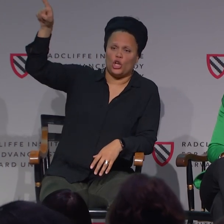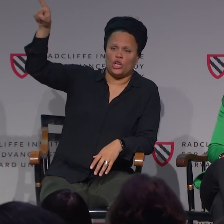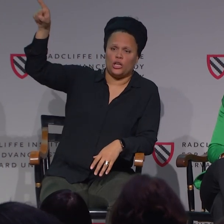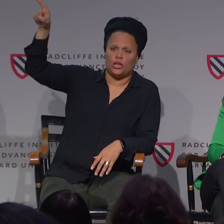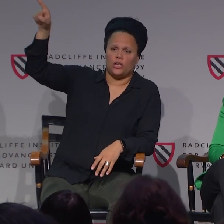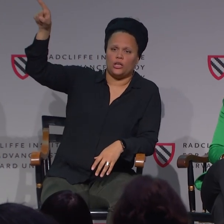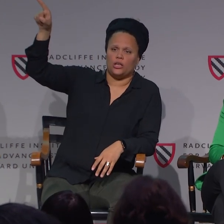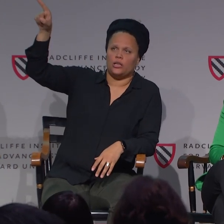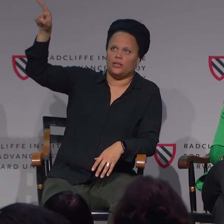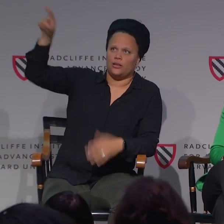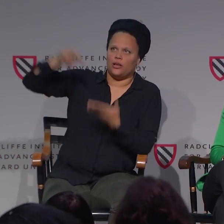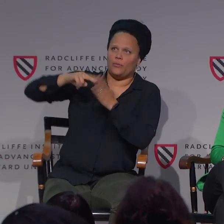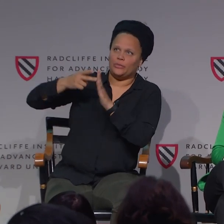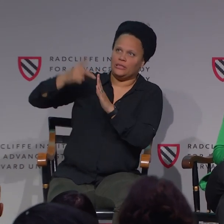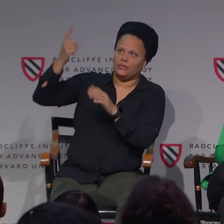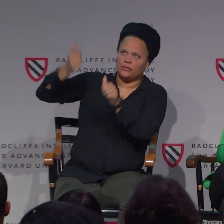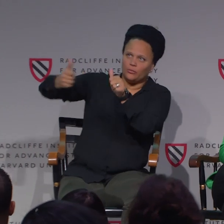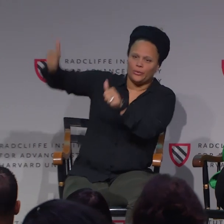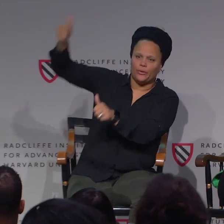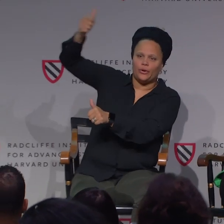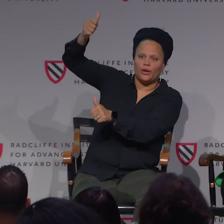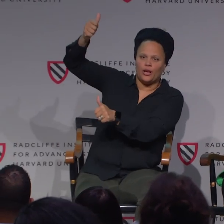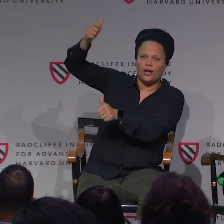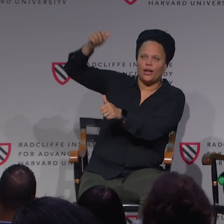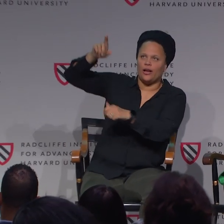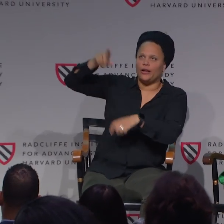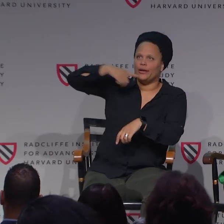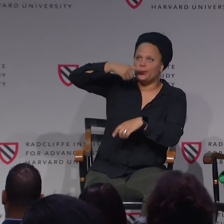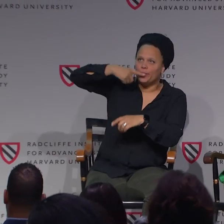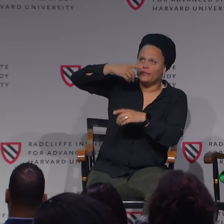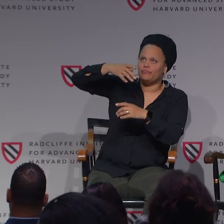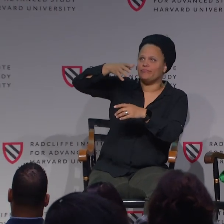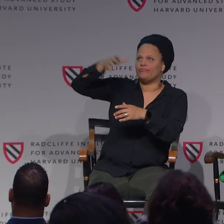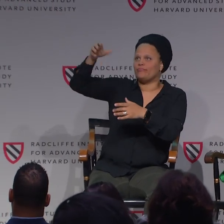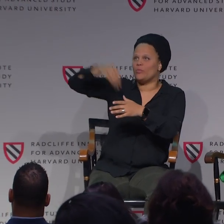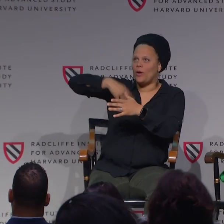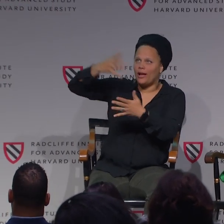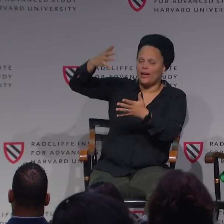Or as opposed to doing this, ask her, or he.